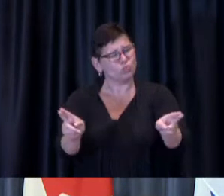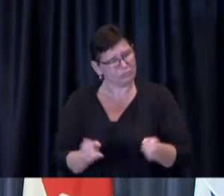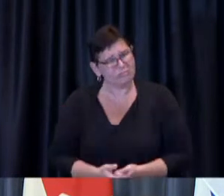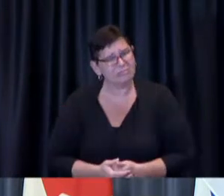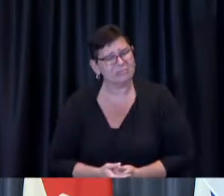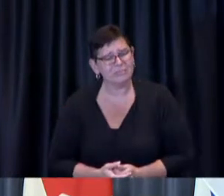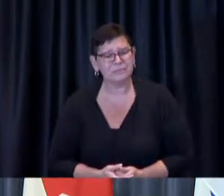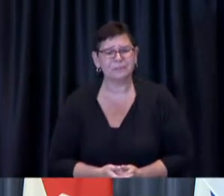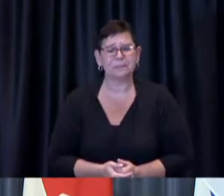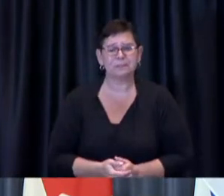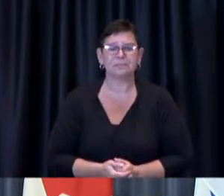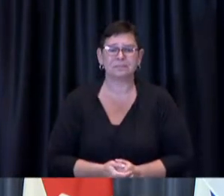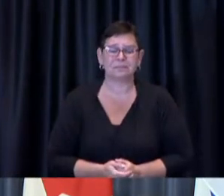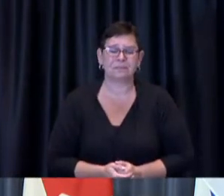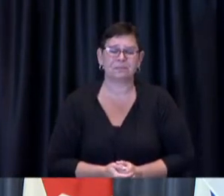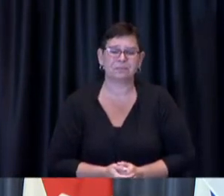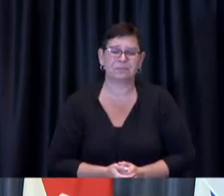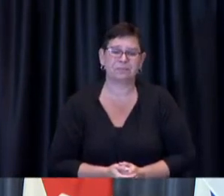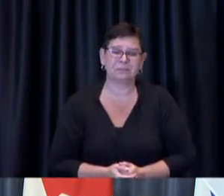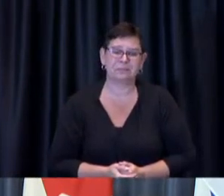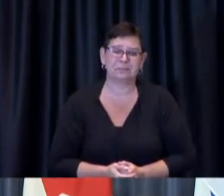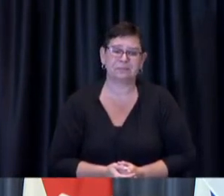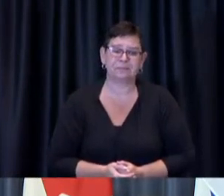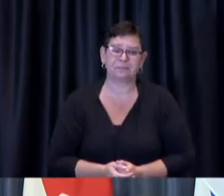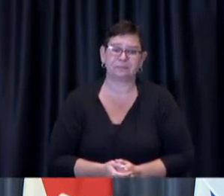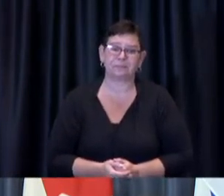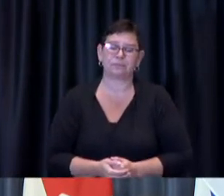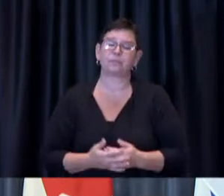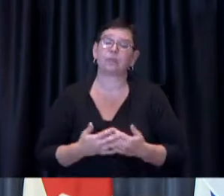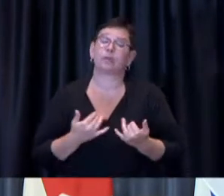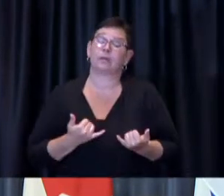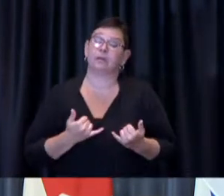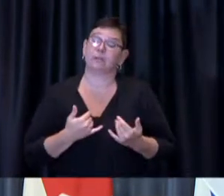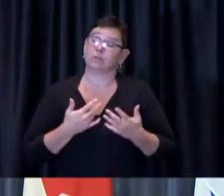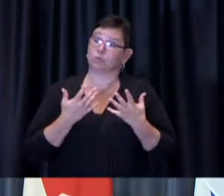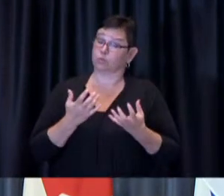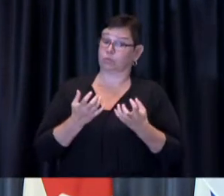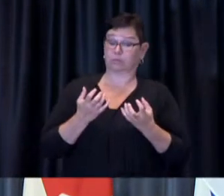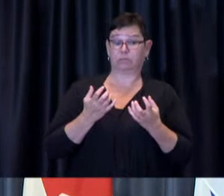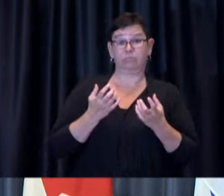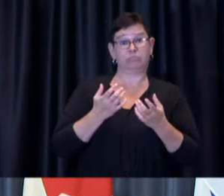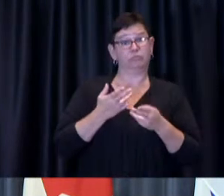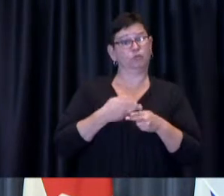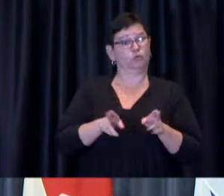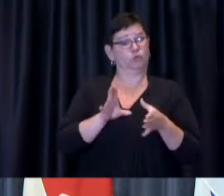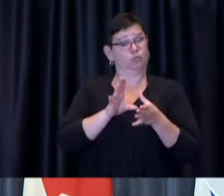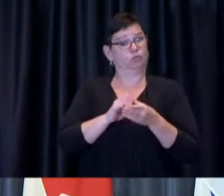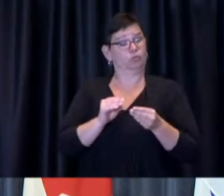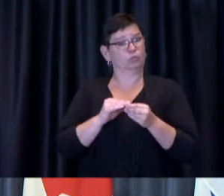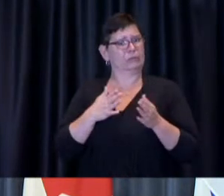I also want to speak briefly today to people worried about reports of breakthrough infections